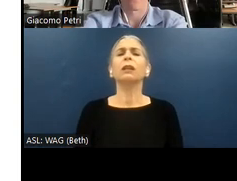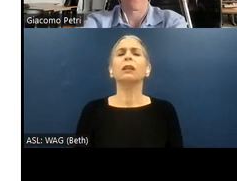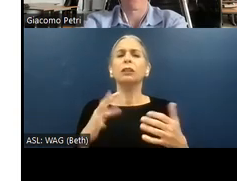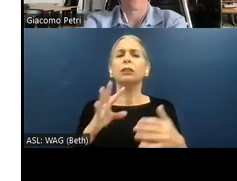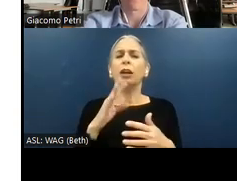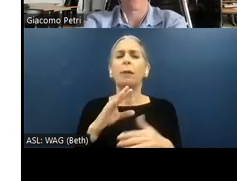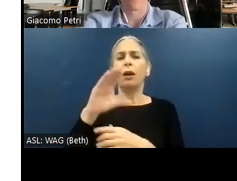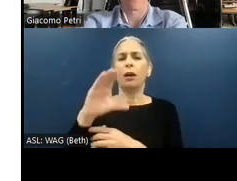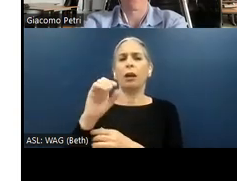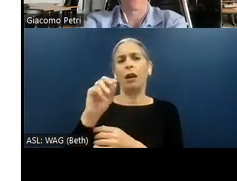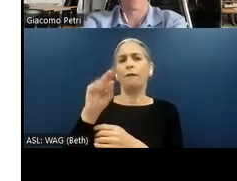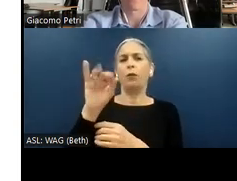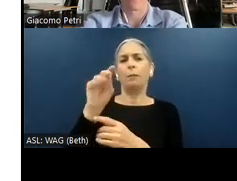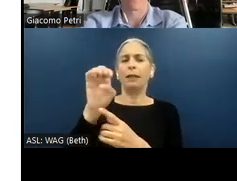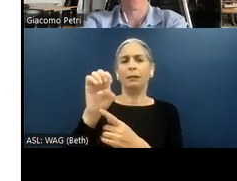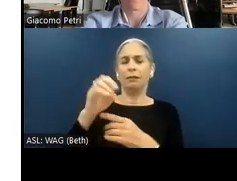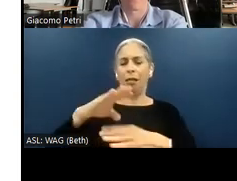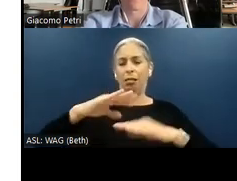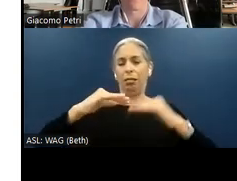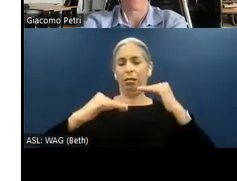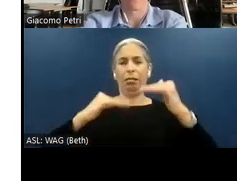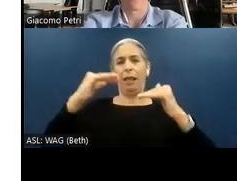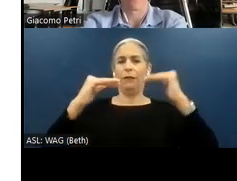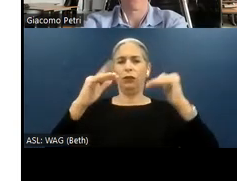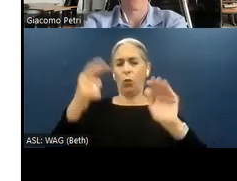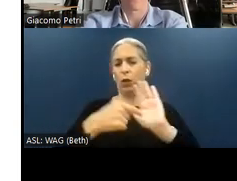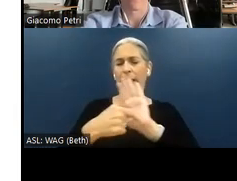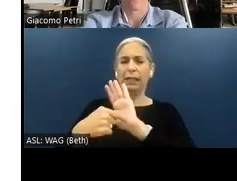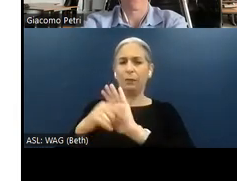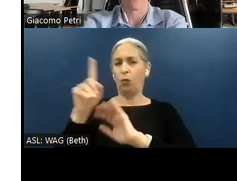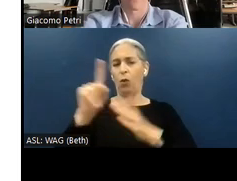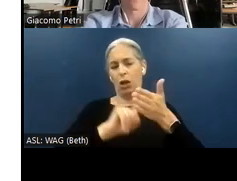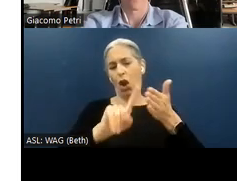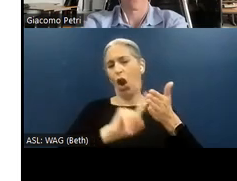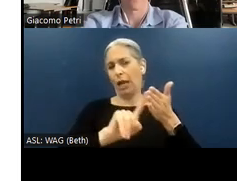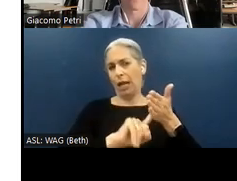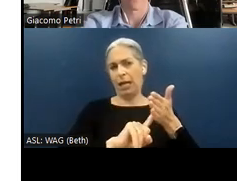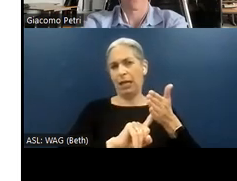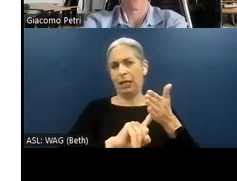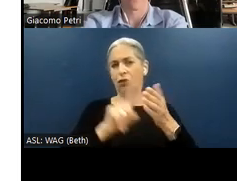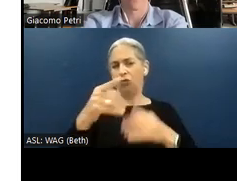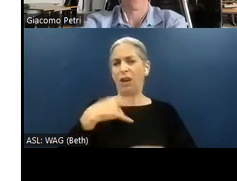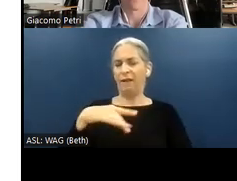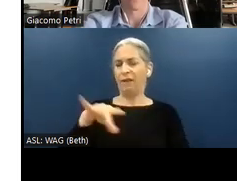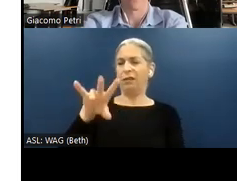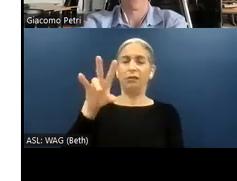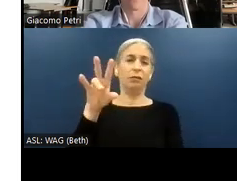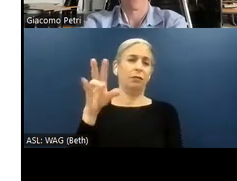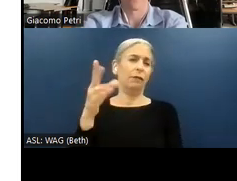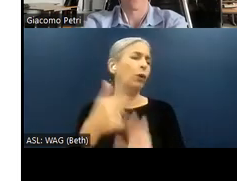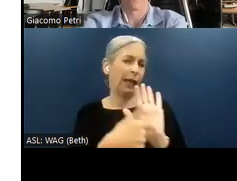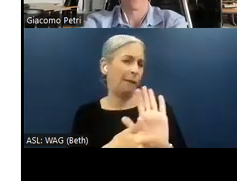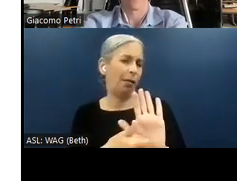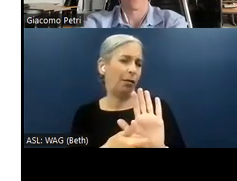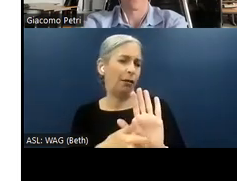here you see just an example of one of our audits. You have, for example, the indication